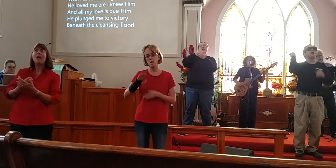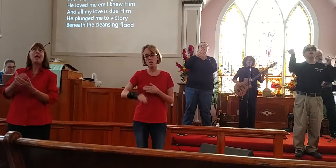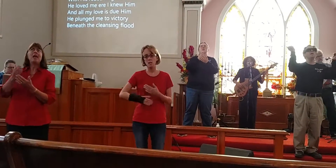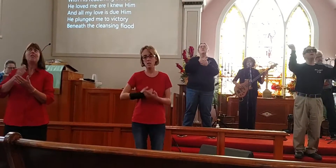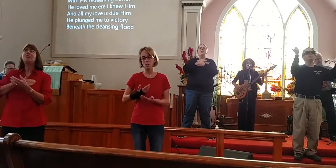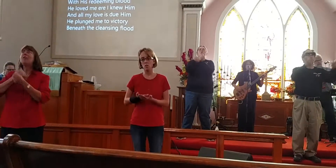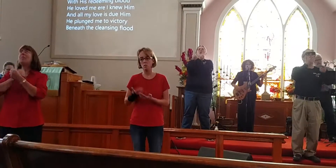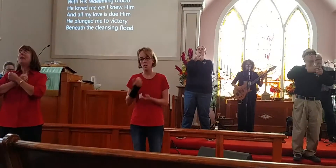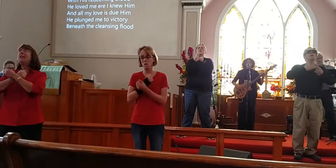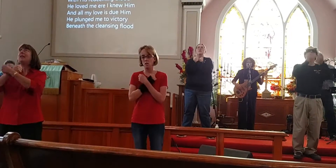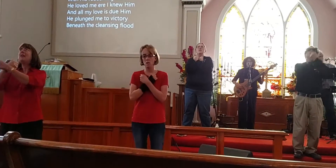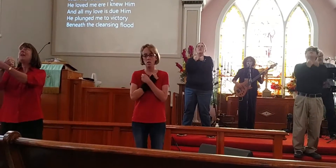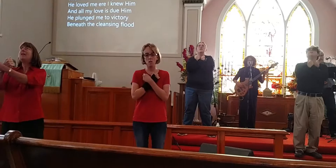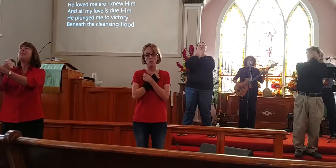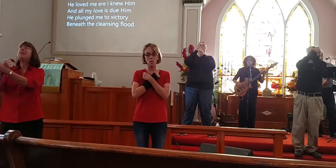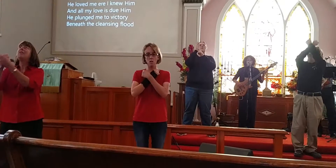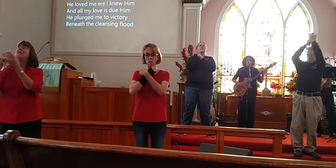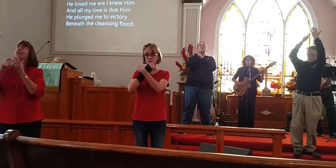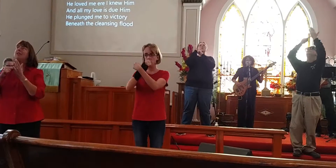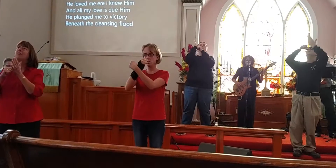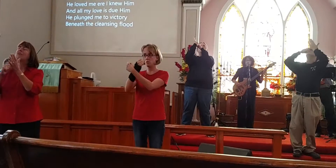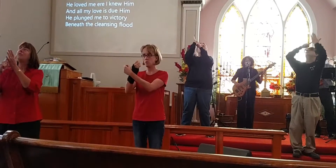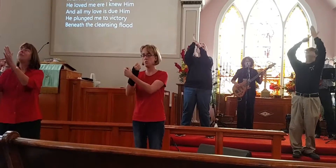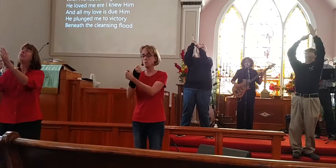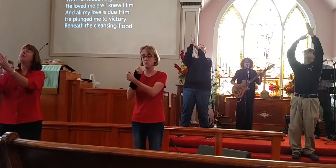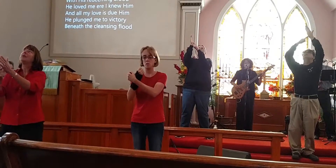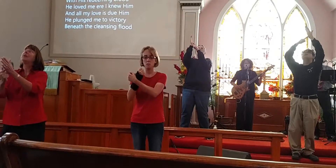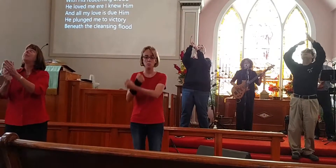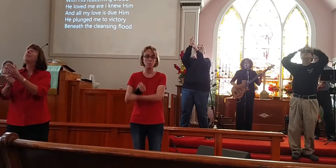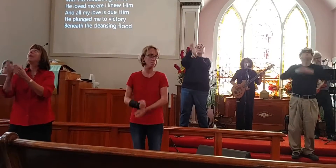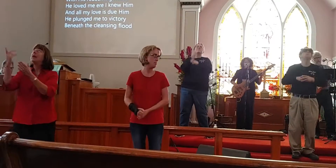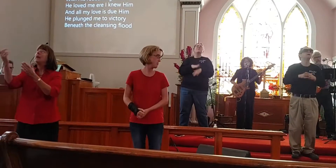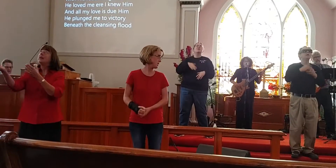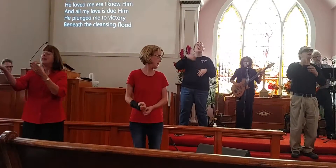And all my love is due Him